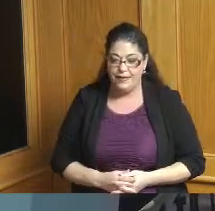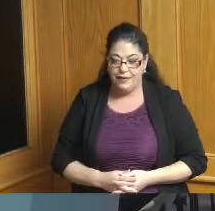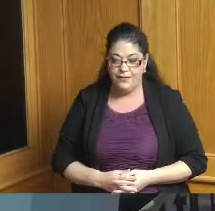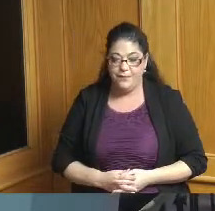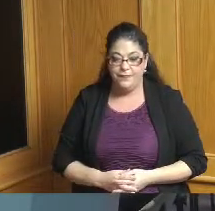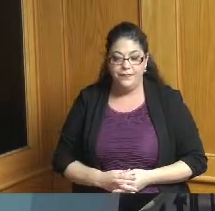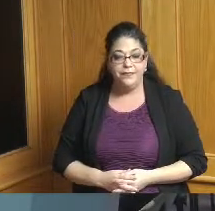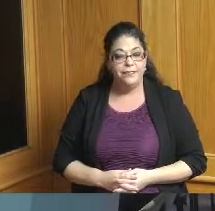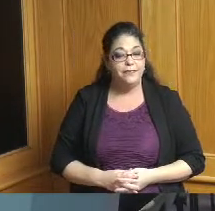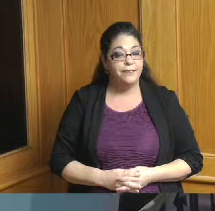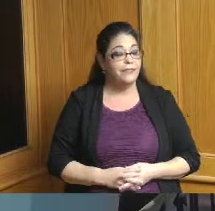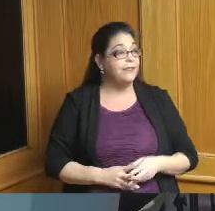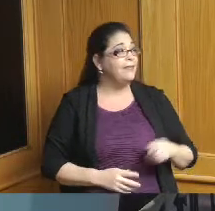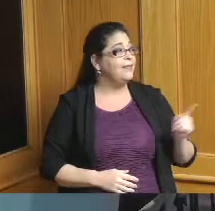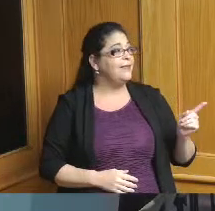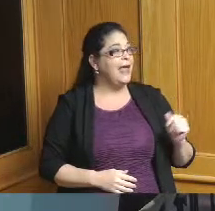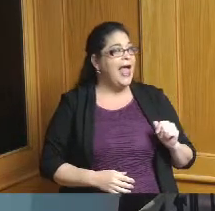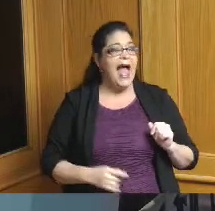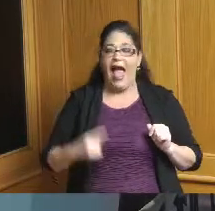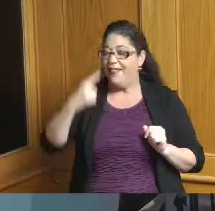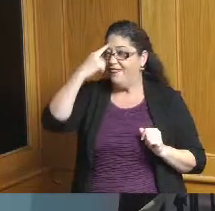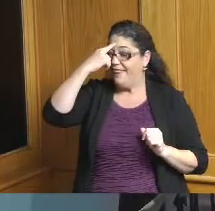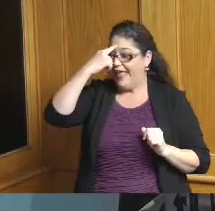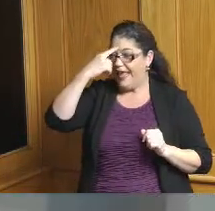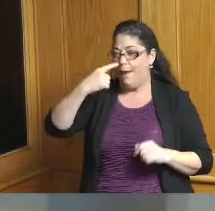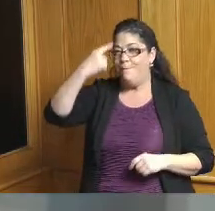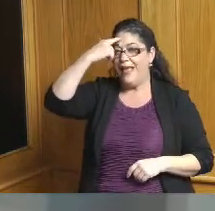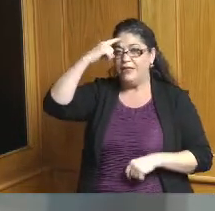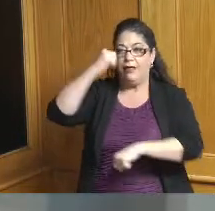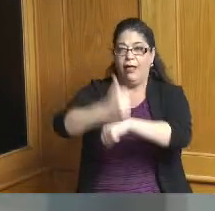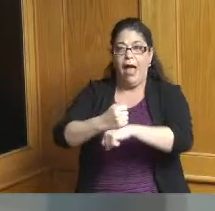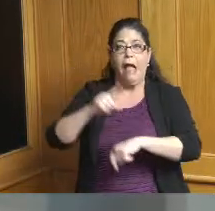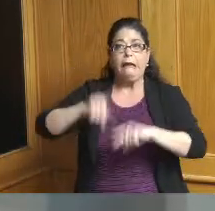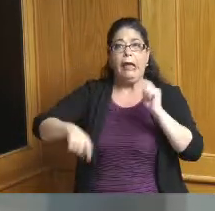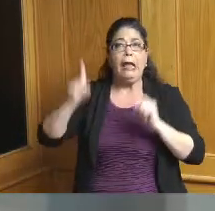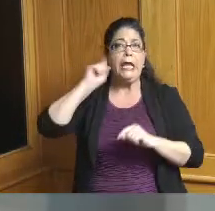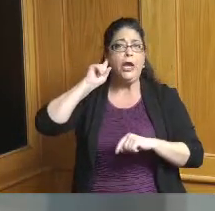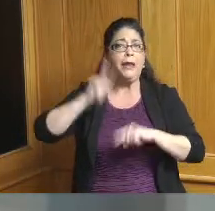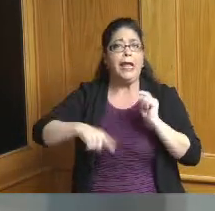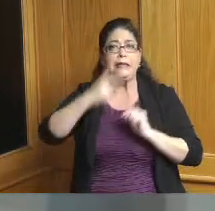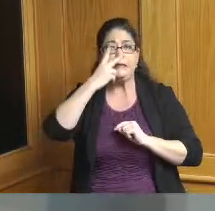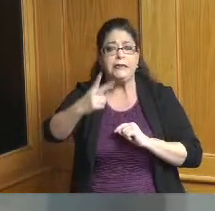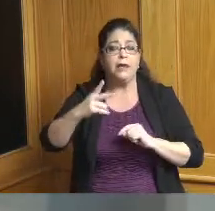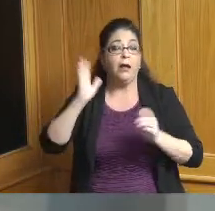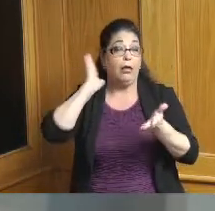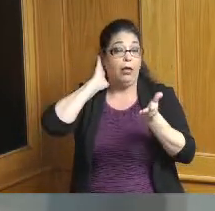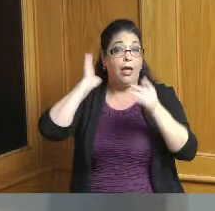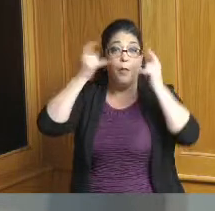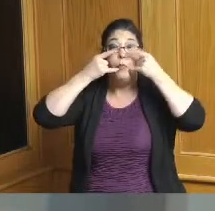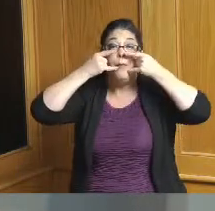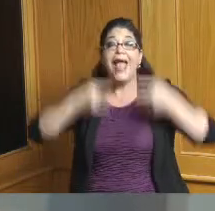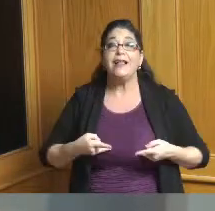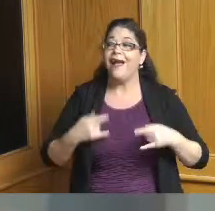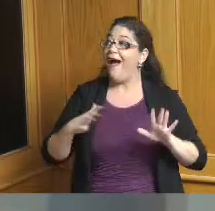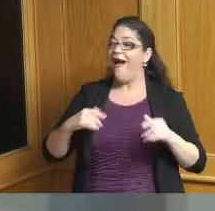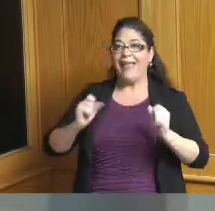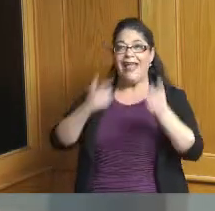you know I think it's a mental thing you think you can't hear you think you can't see it's like I can't I need to take my mask off to be able to see